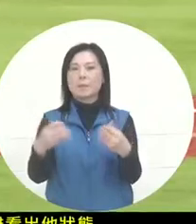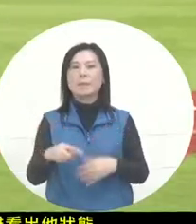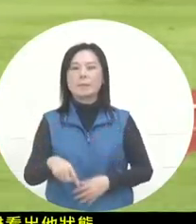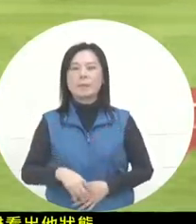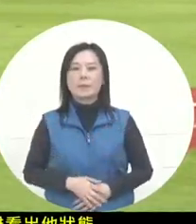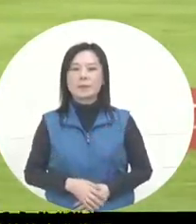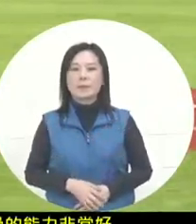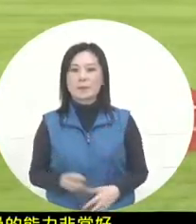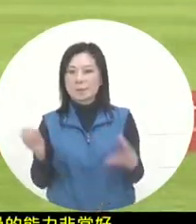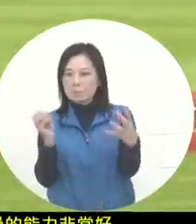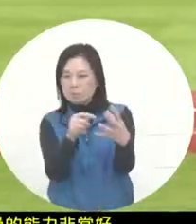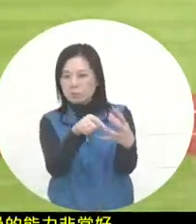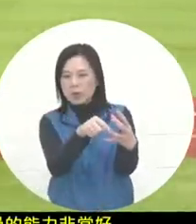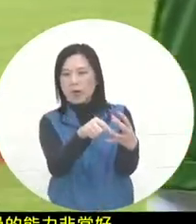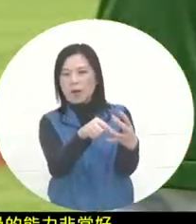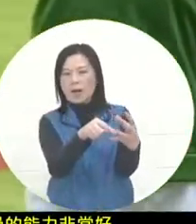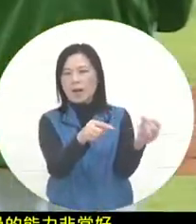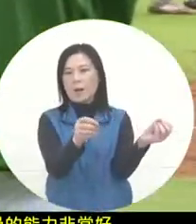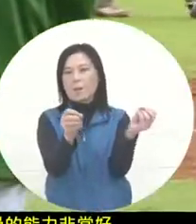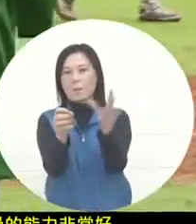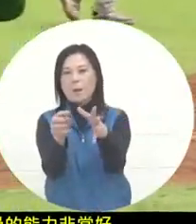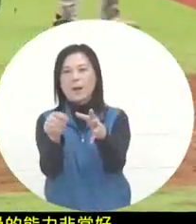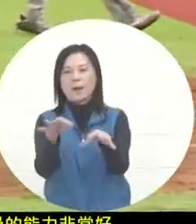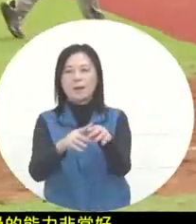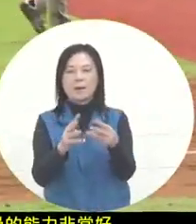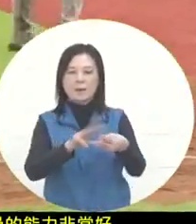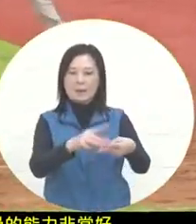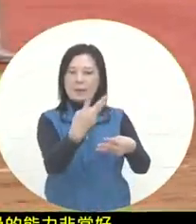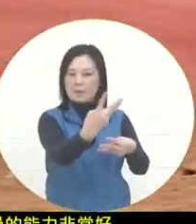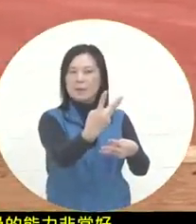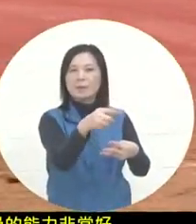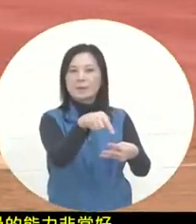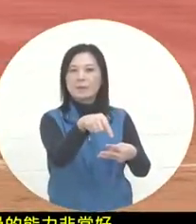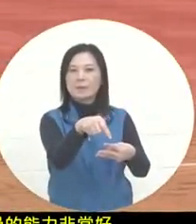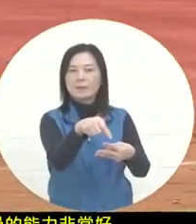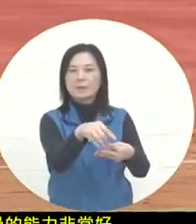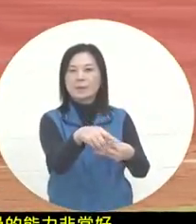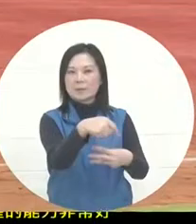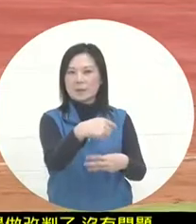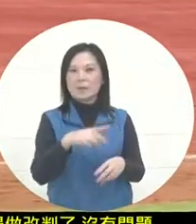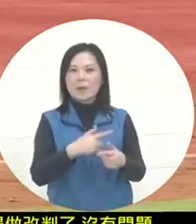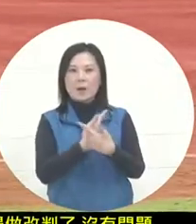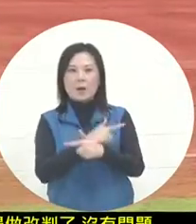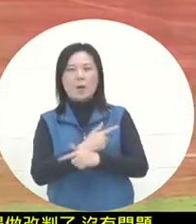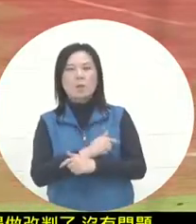This catcher is wonderful. The pass was combined with an experienced follow-take